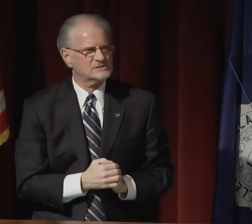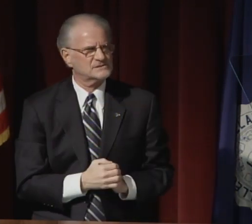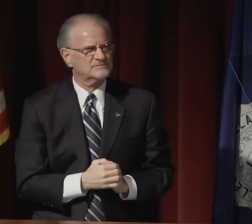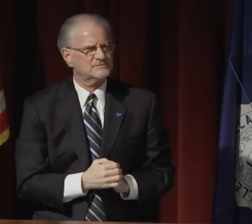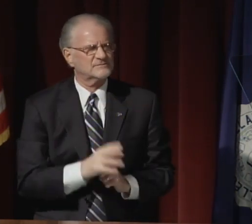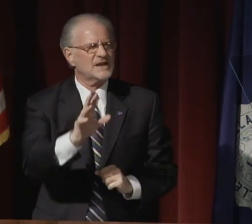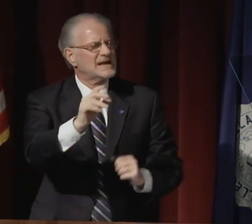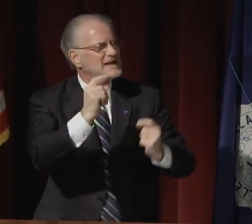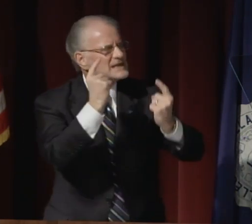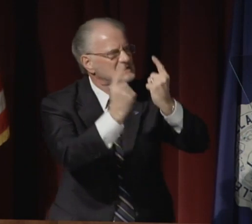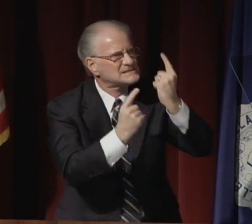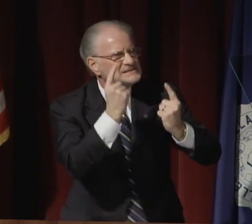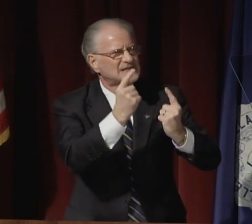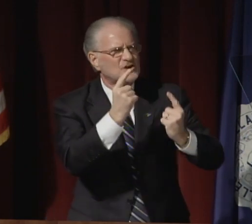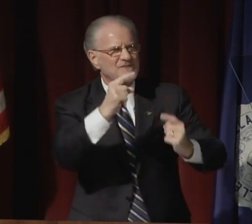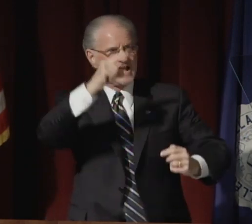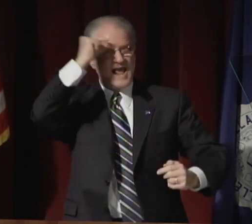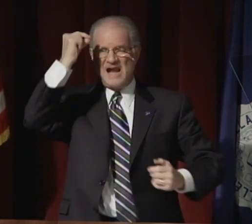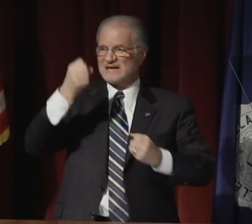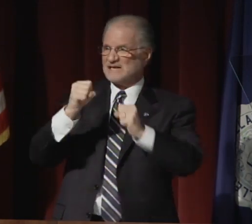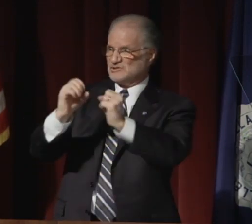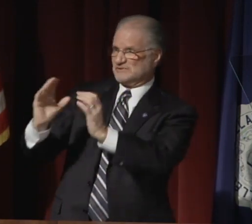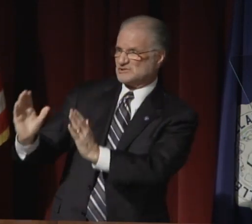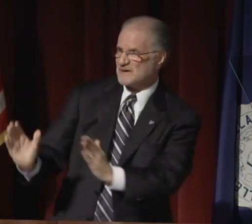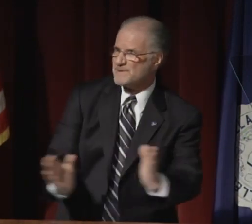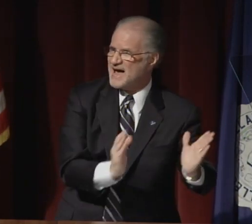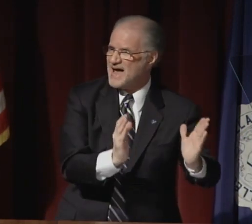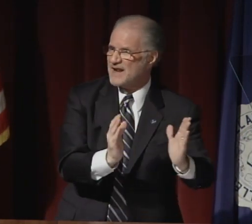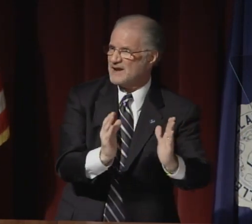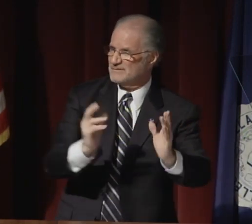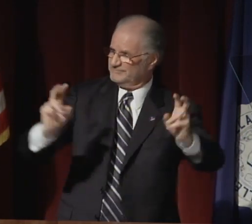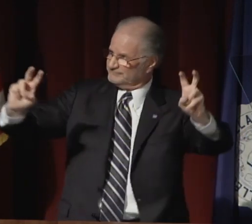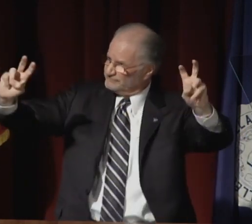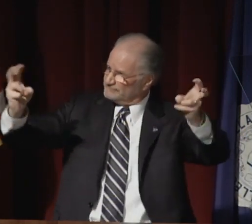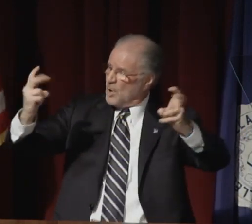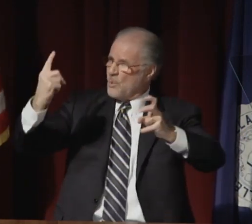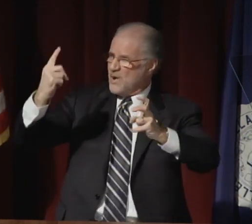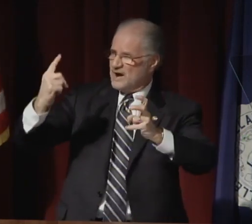Let me provide examples.